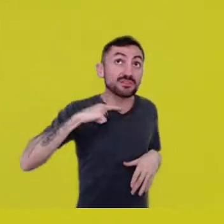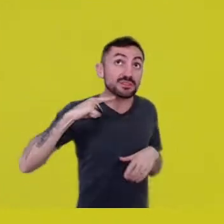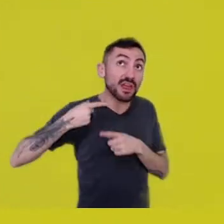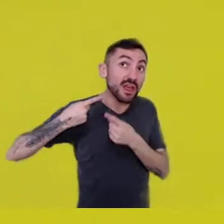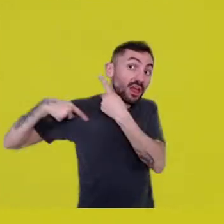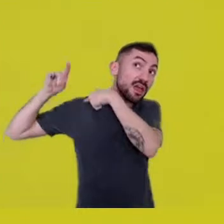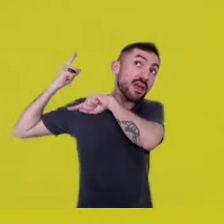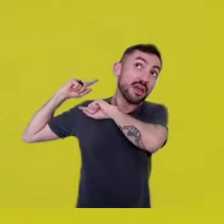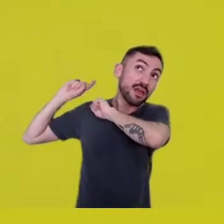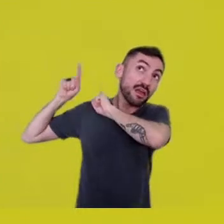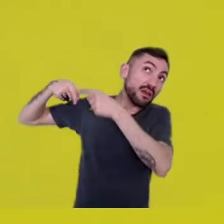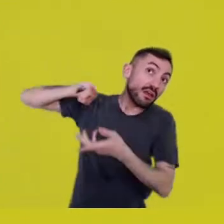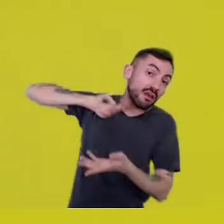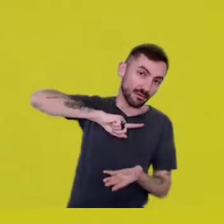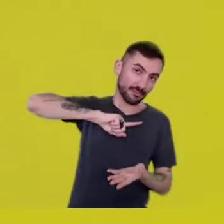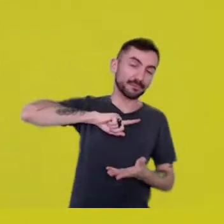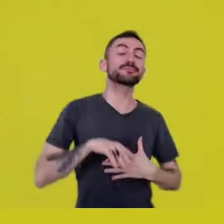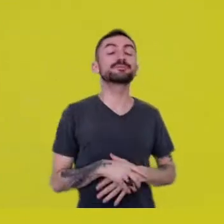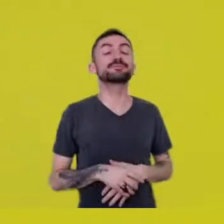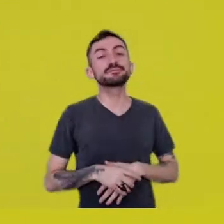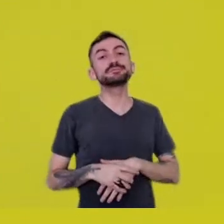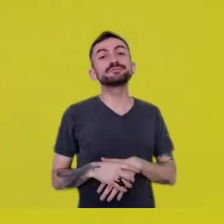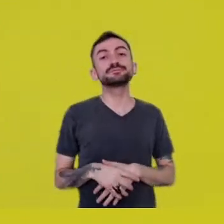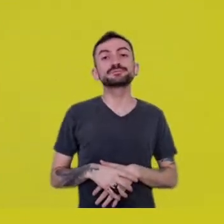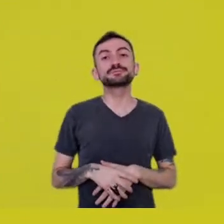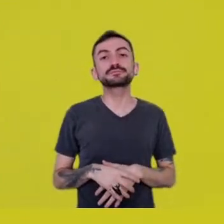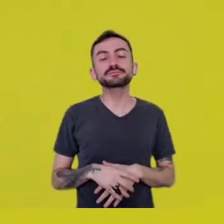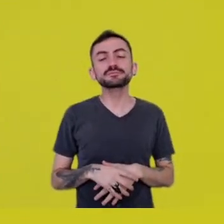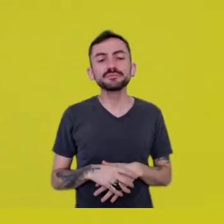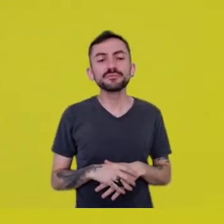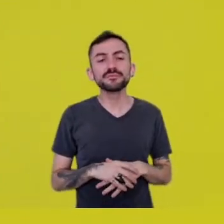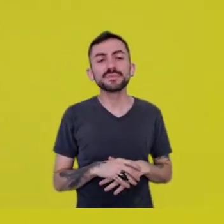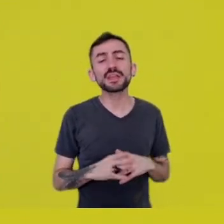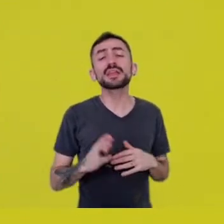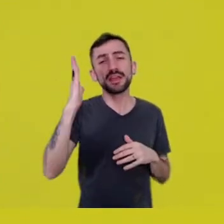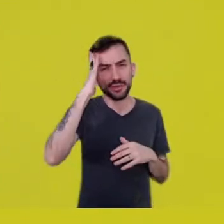about the experience of life itself,